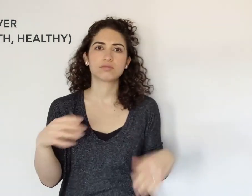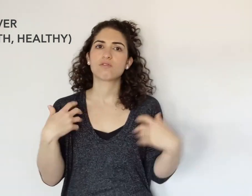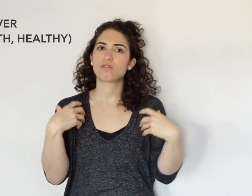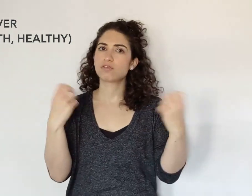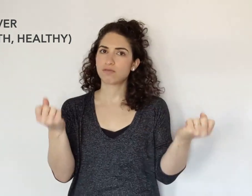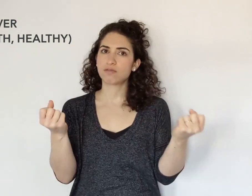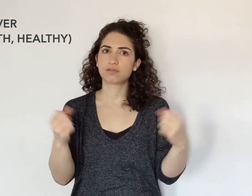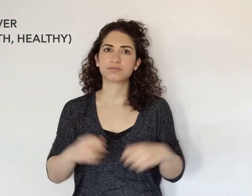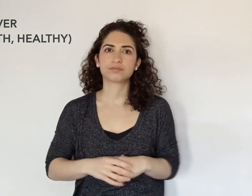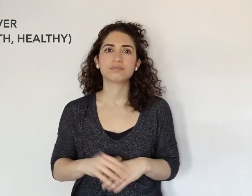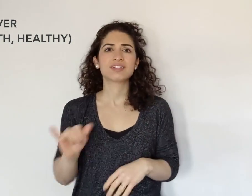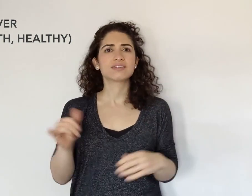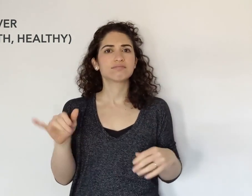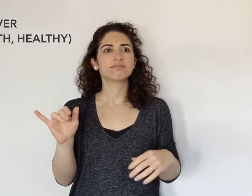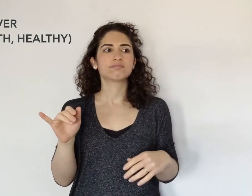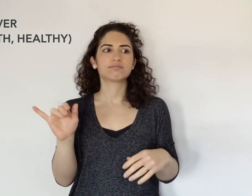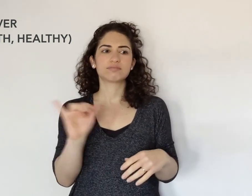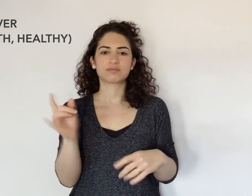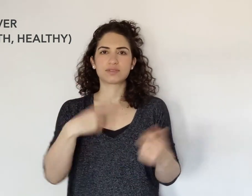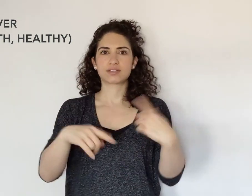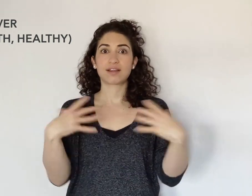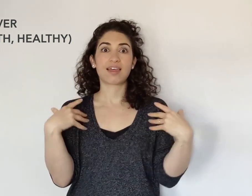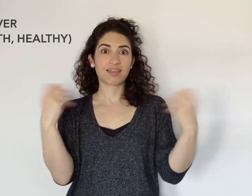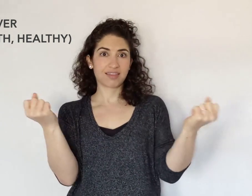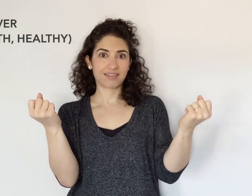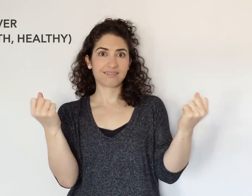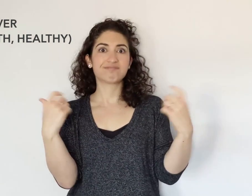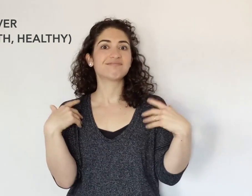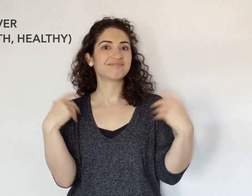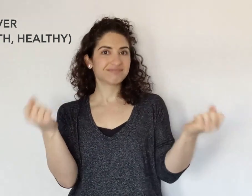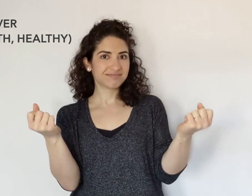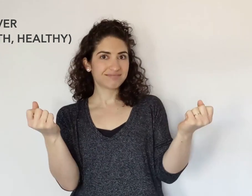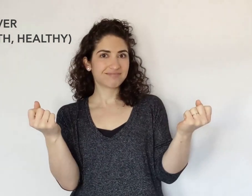RECOVER. It's the same as the sign HEALTHY...